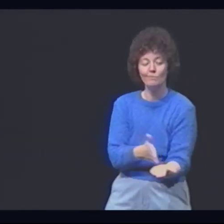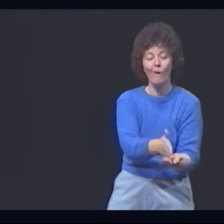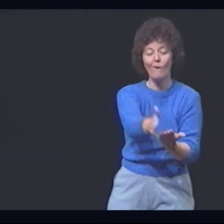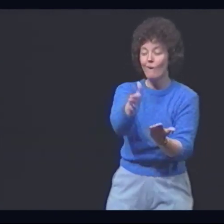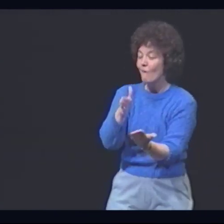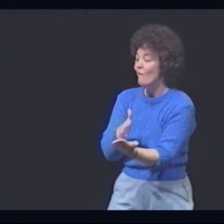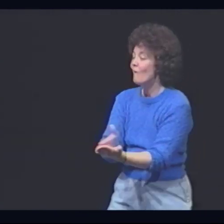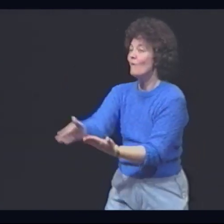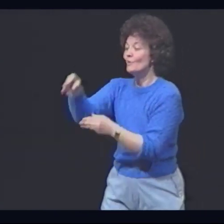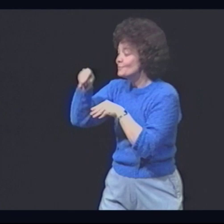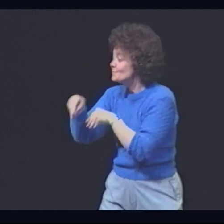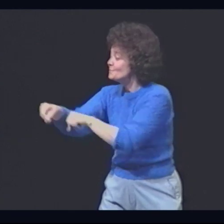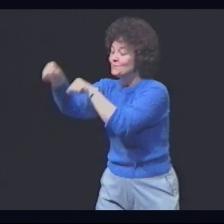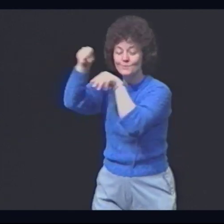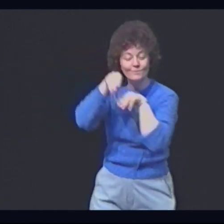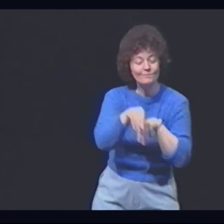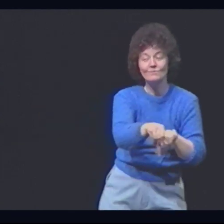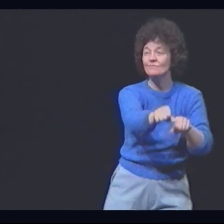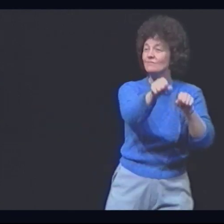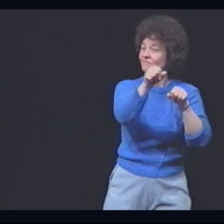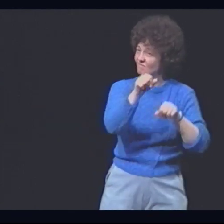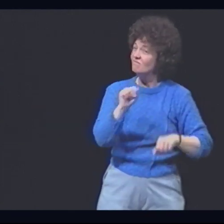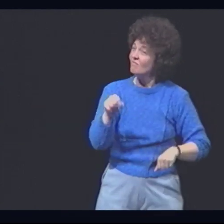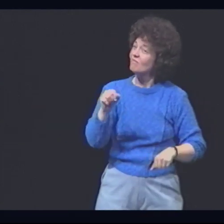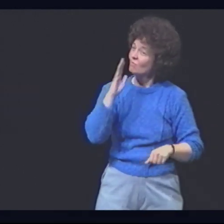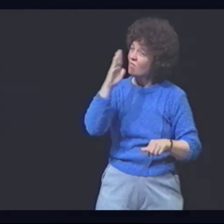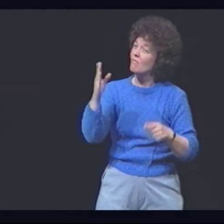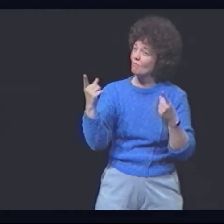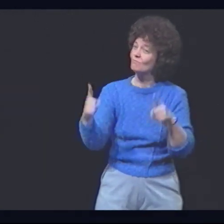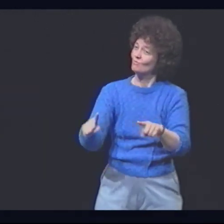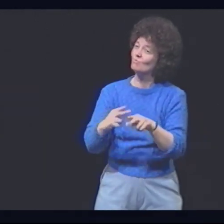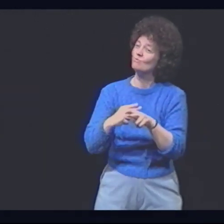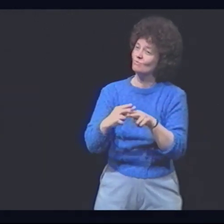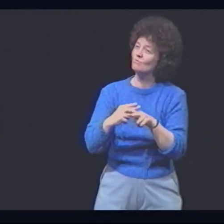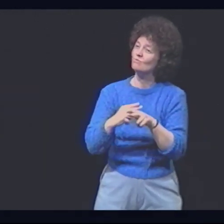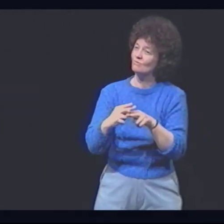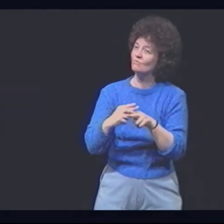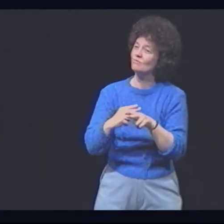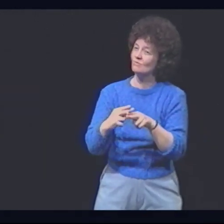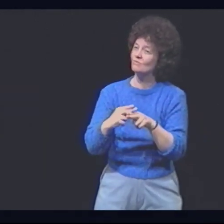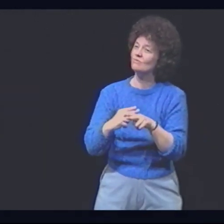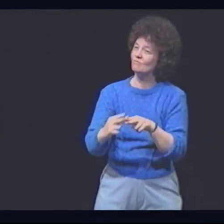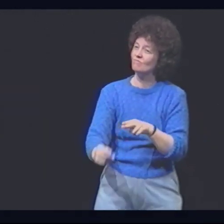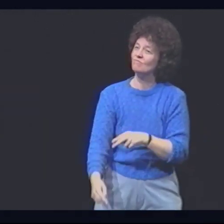Guns are beaten into ploughshares This soon will come to pass